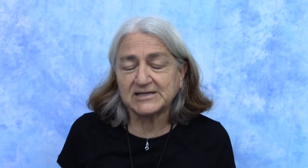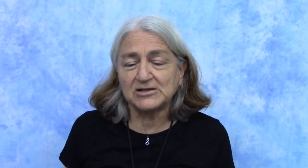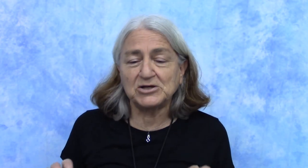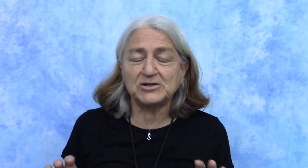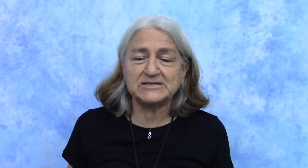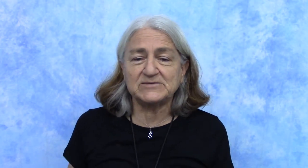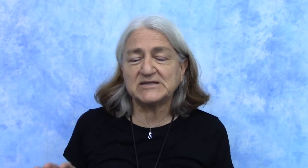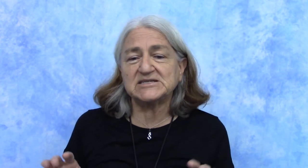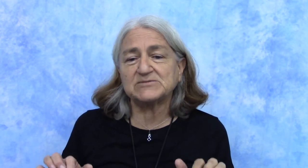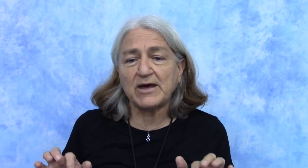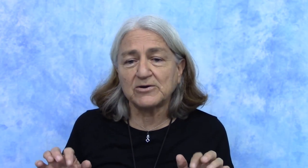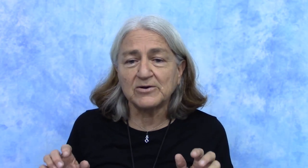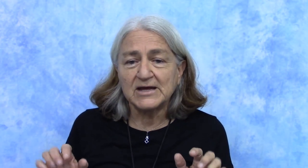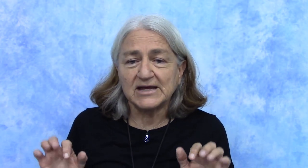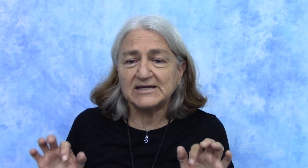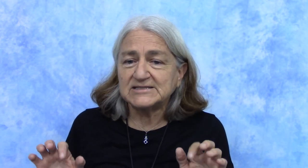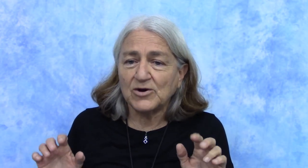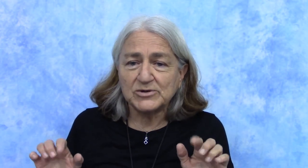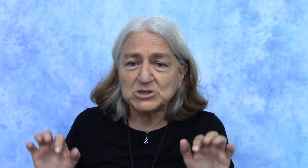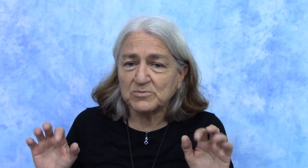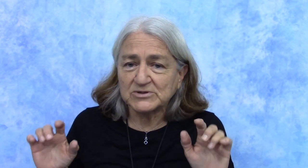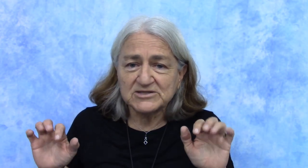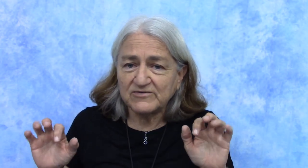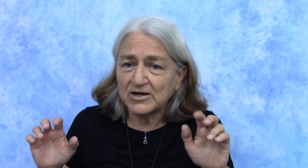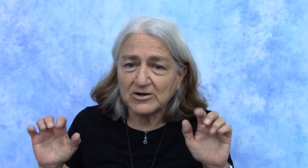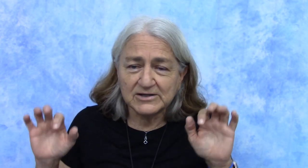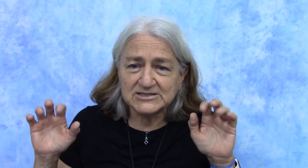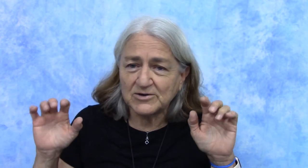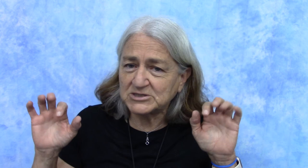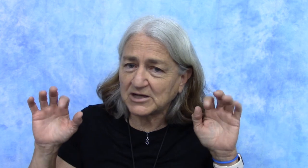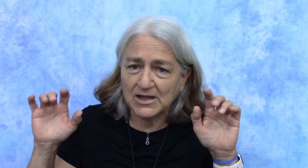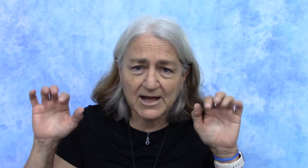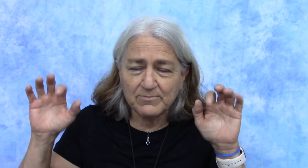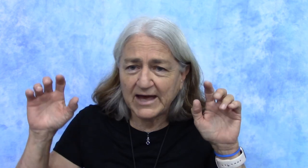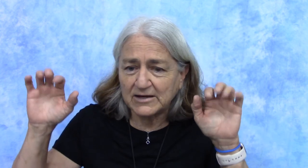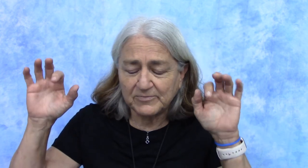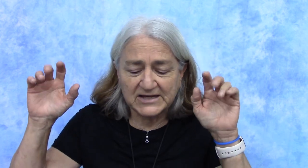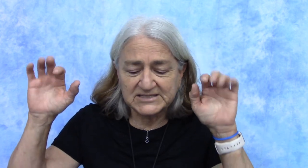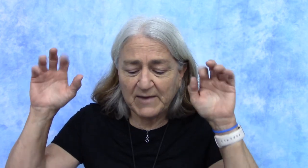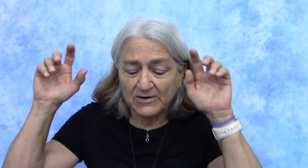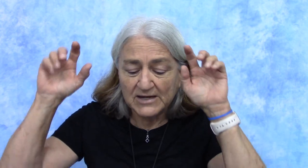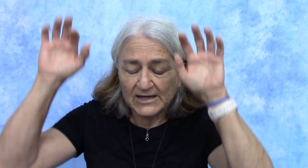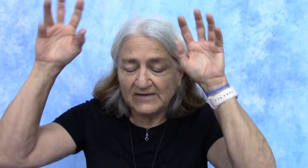little itsy bitsy spider. He's going to persevere. He's going to climb back up that spout even though